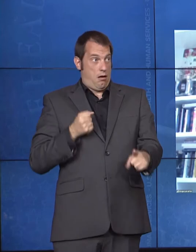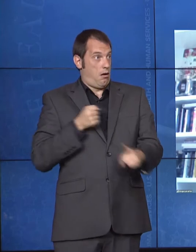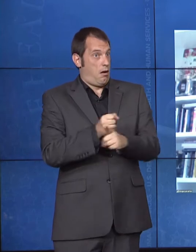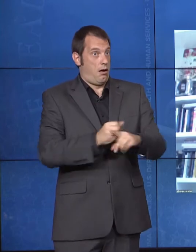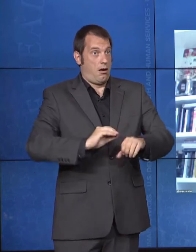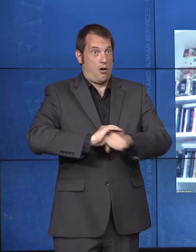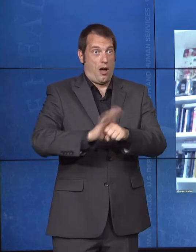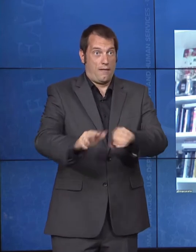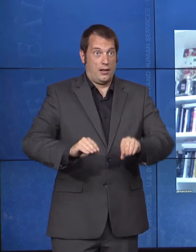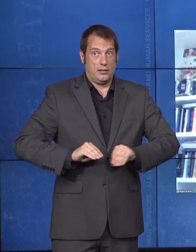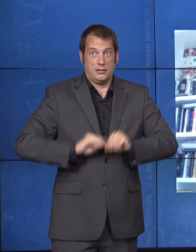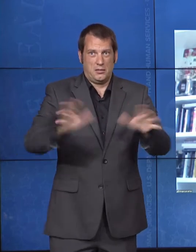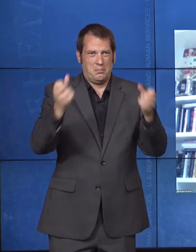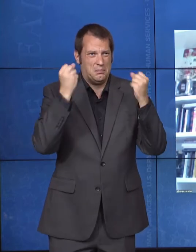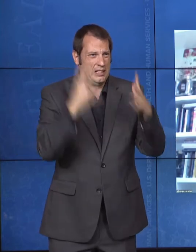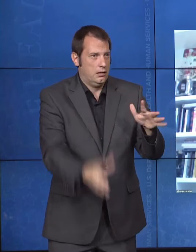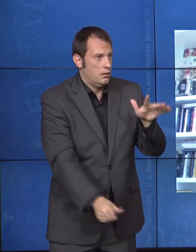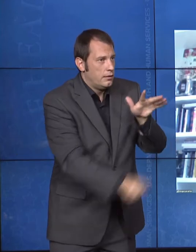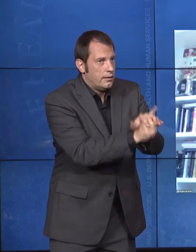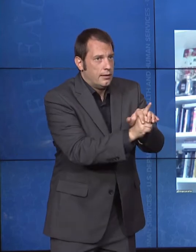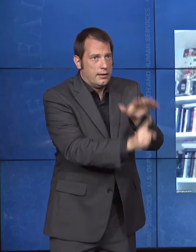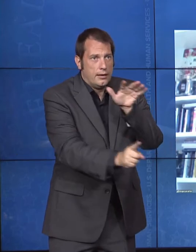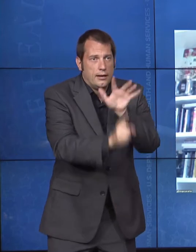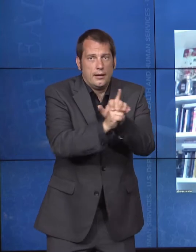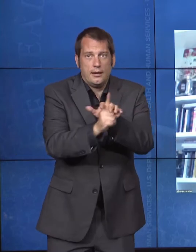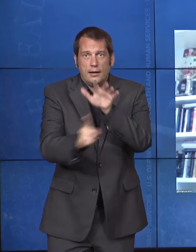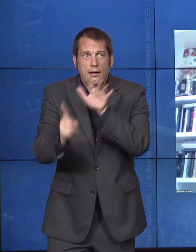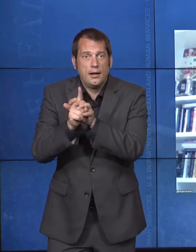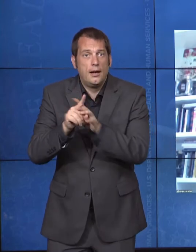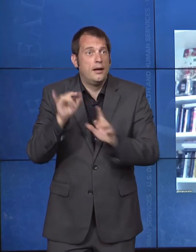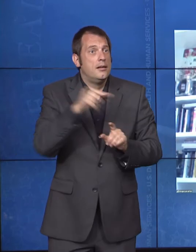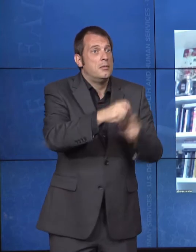where people are going to be placed more vulnerable. One key point remains, our civil rights laws